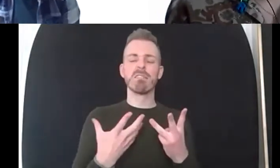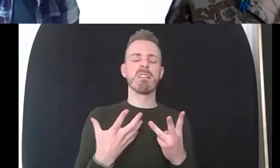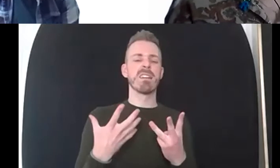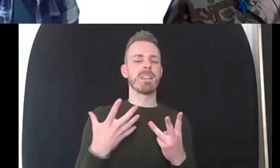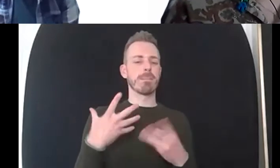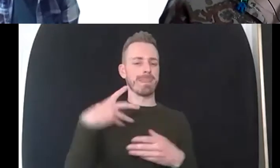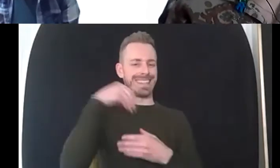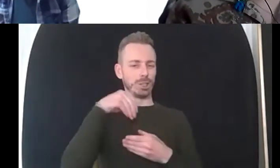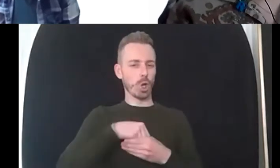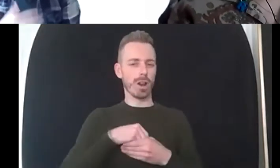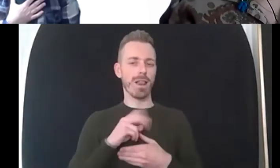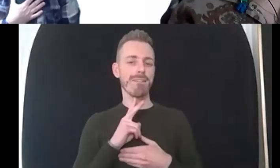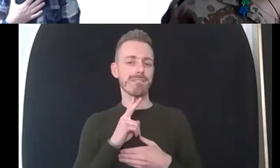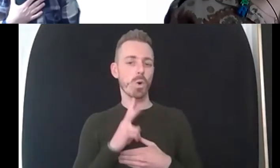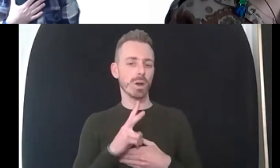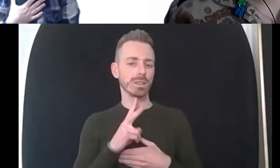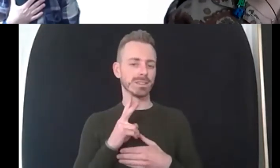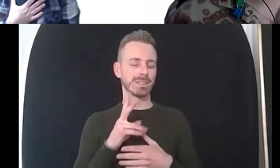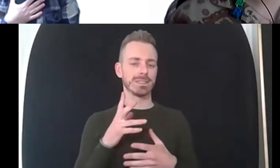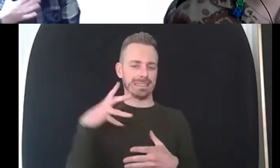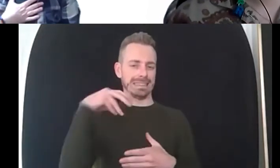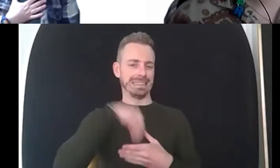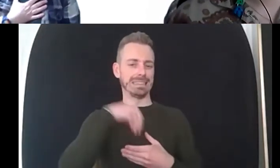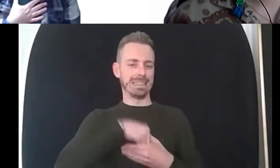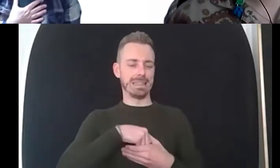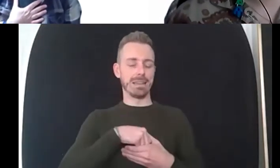voices so i think there's something about stopping and putting your hand on your heart